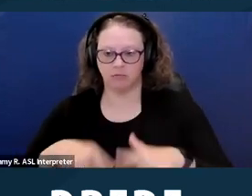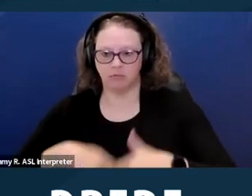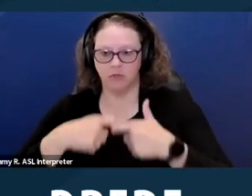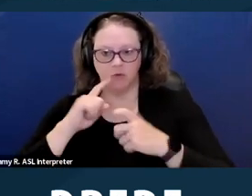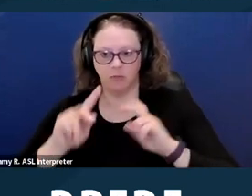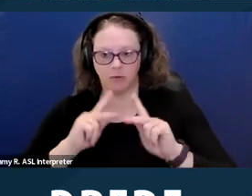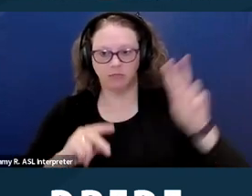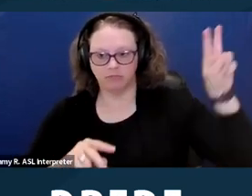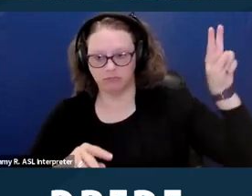to review this slide.